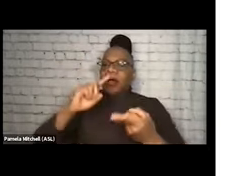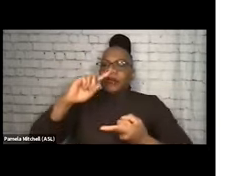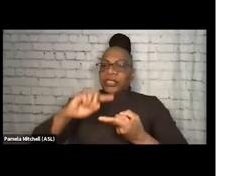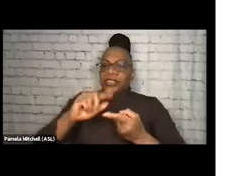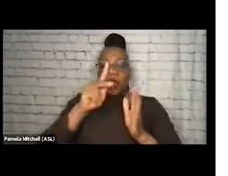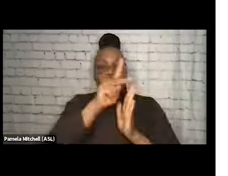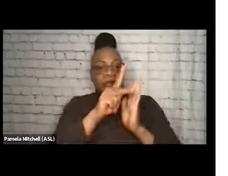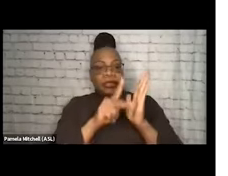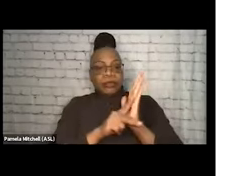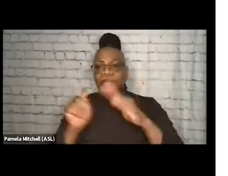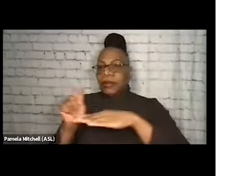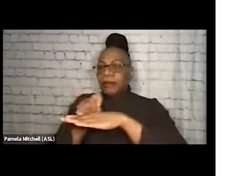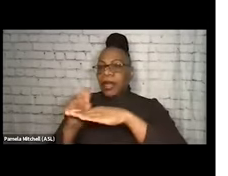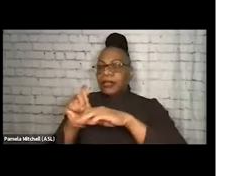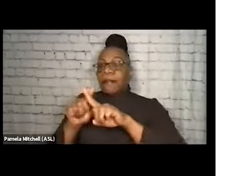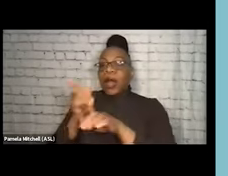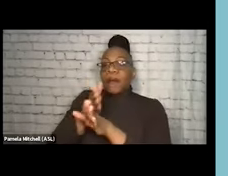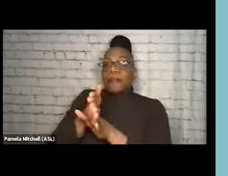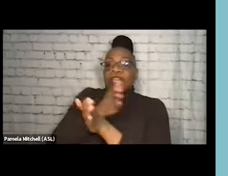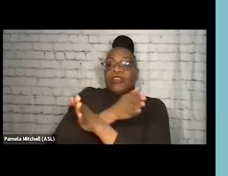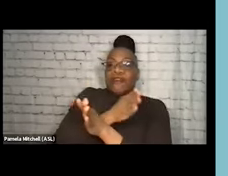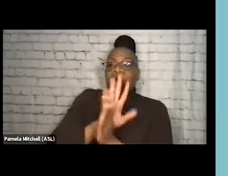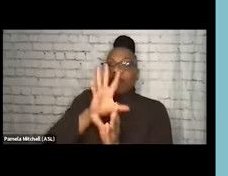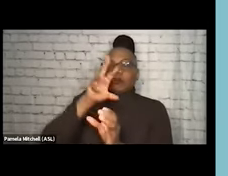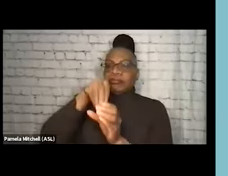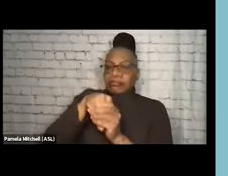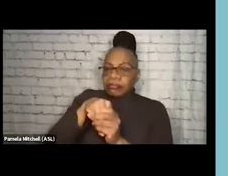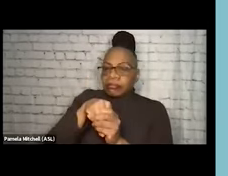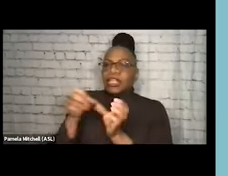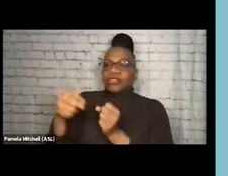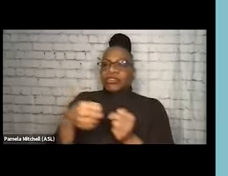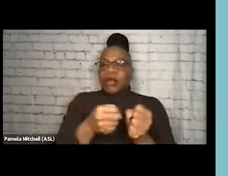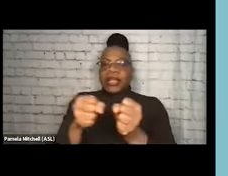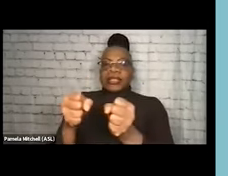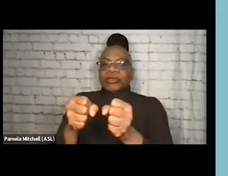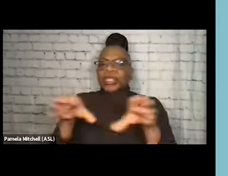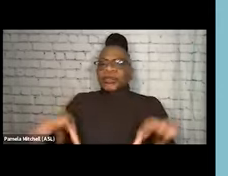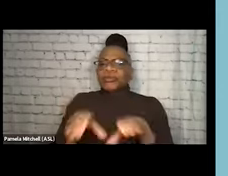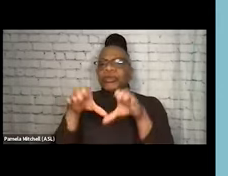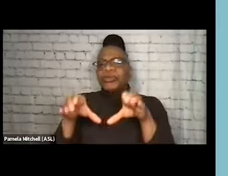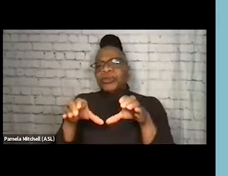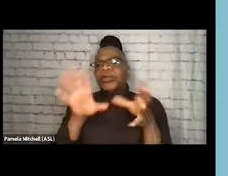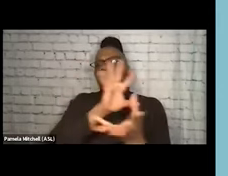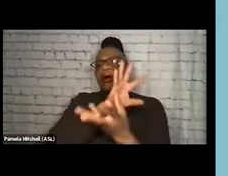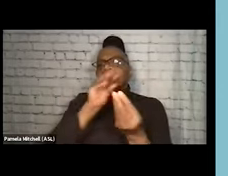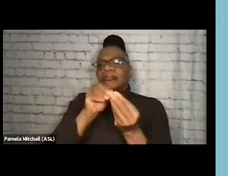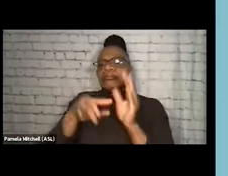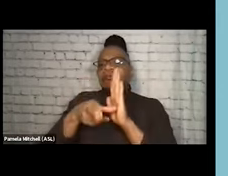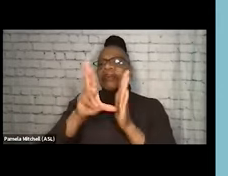So before we dive into strategies, just to do kind of like an overview of what harm reduction is,